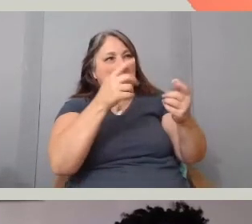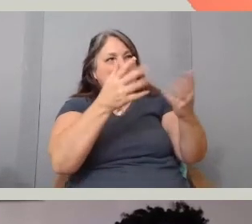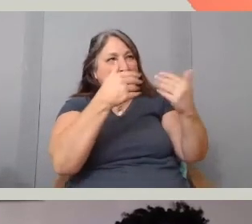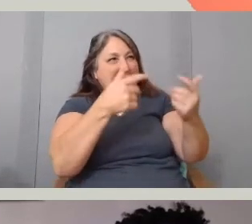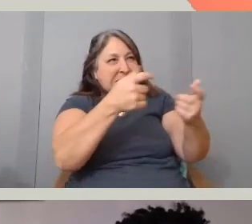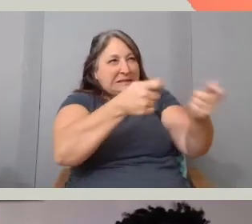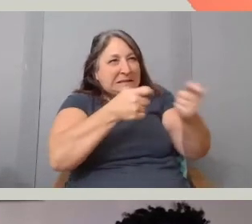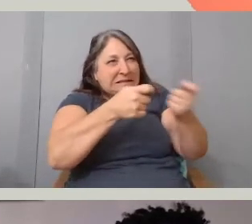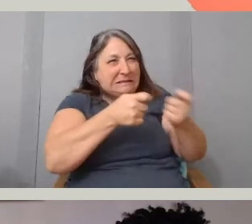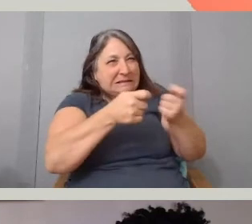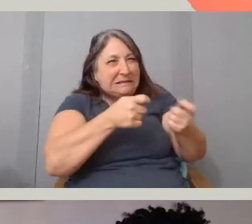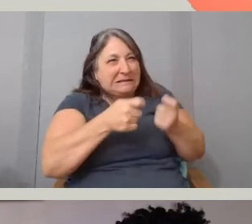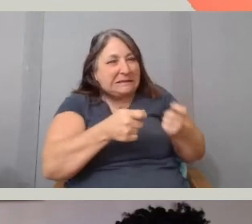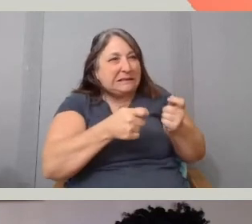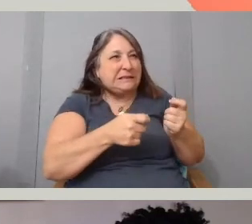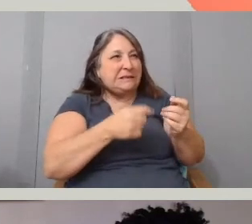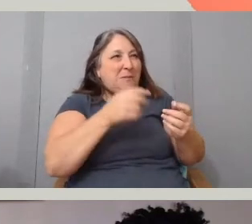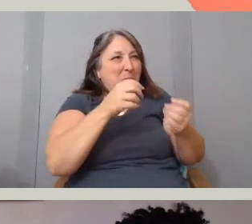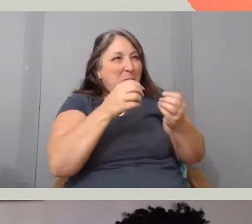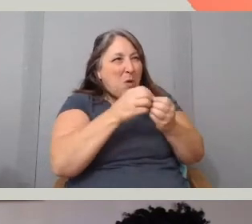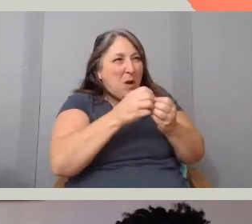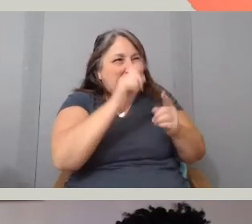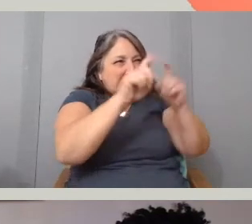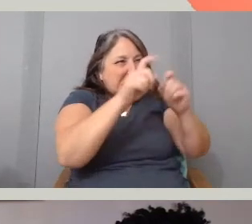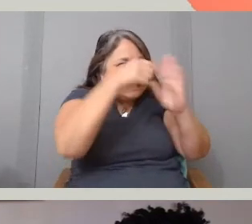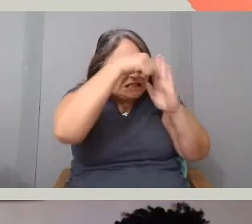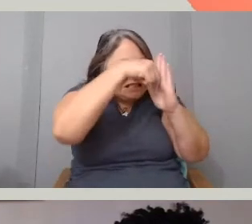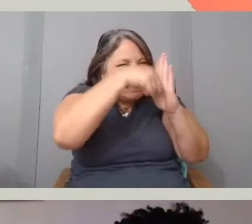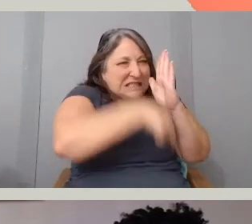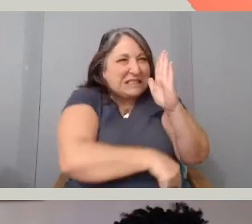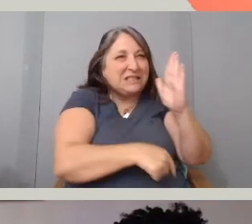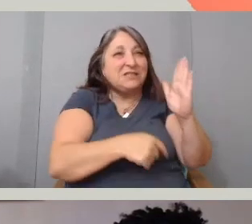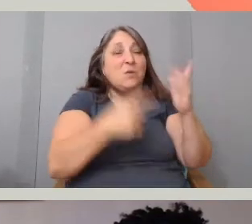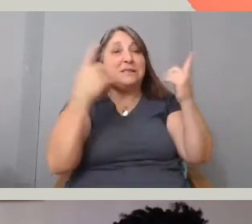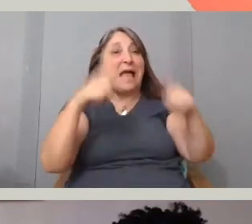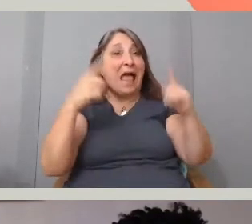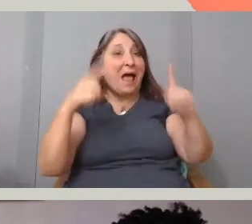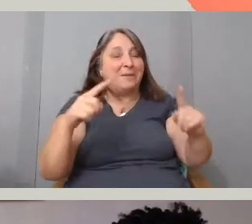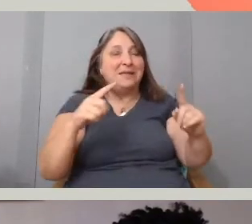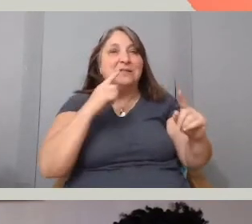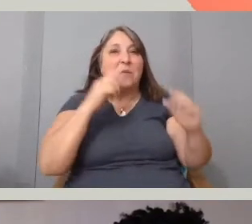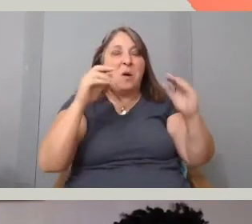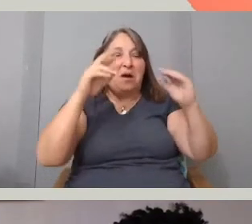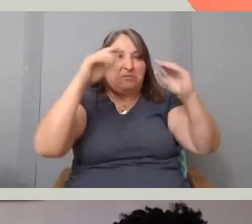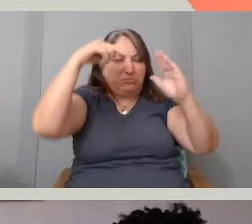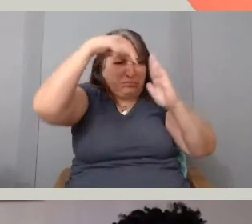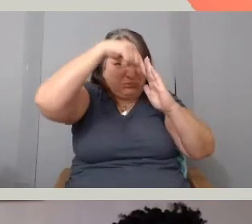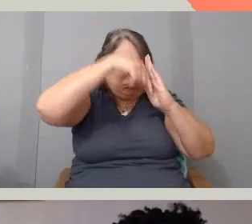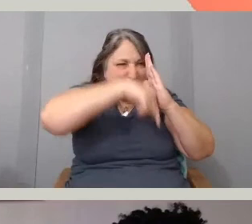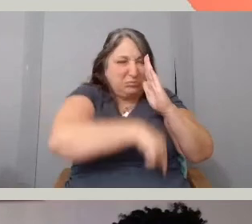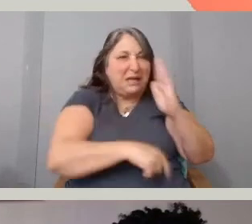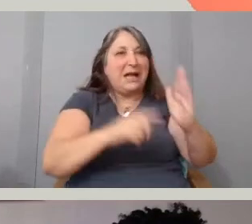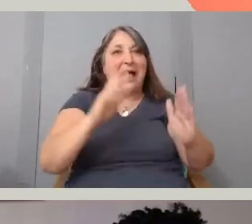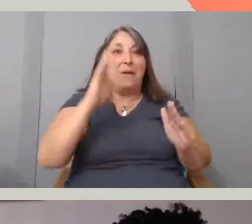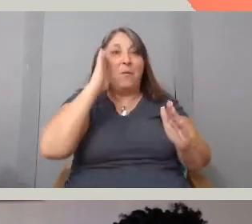so whatever is happening in front of the camera is happening further and further and further and is developing into, hopefully some space that's unexpected.